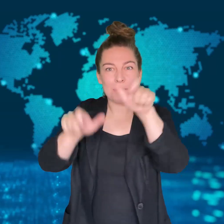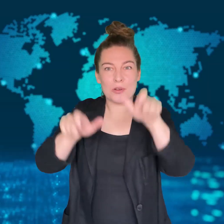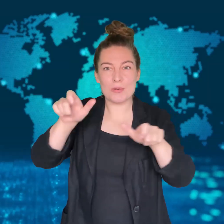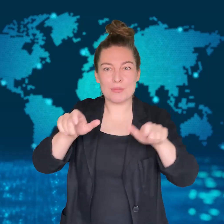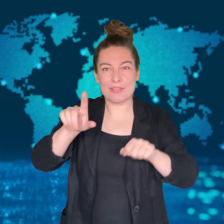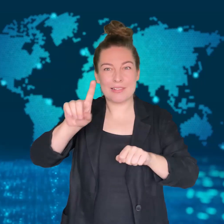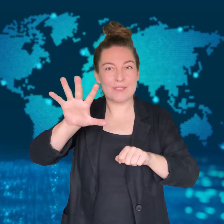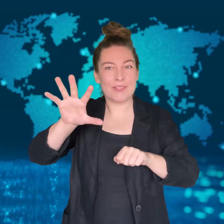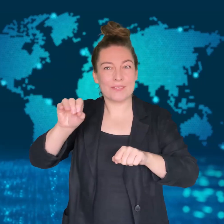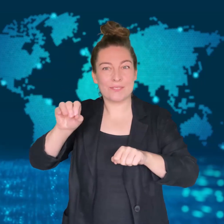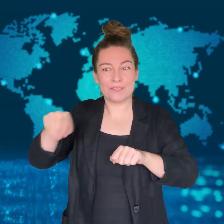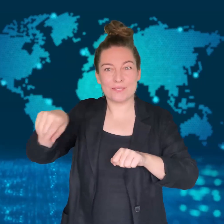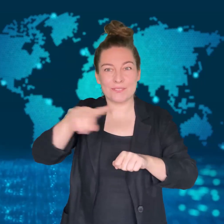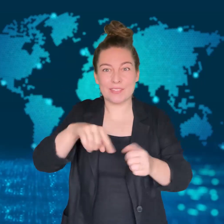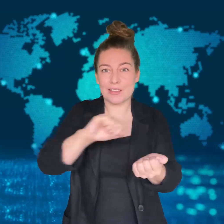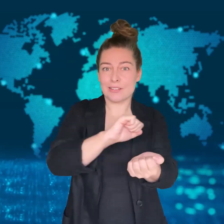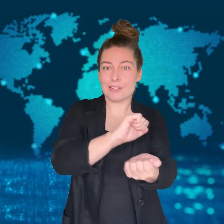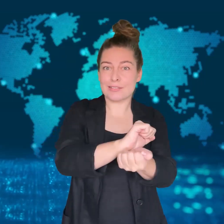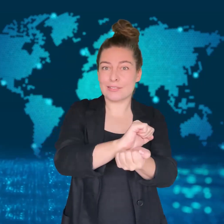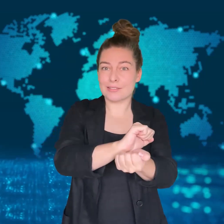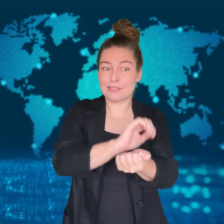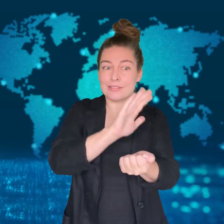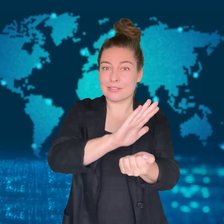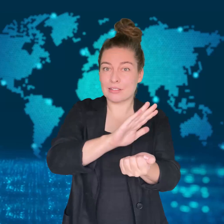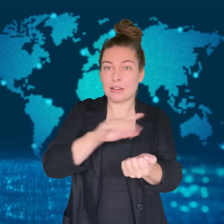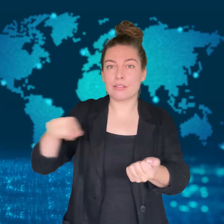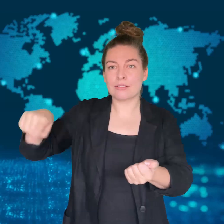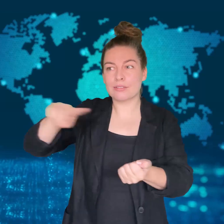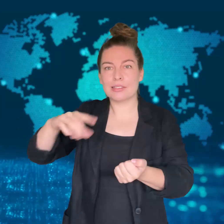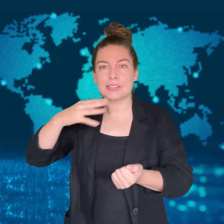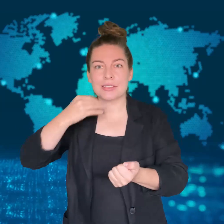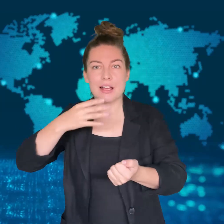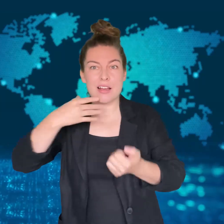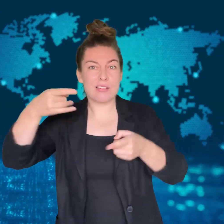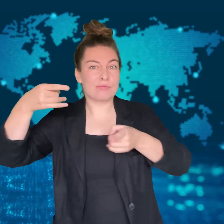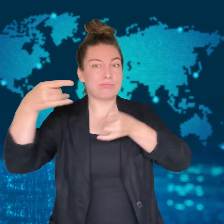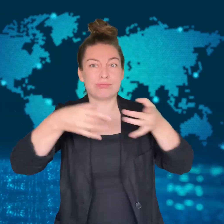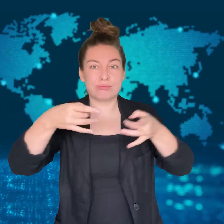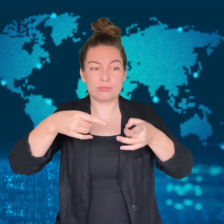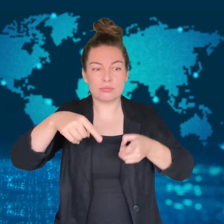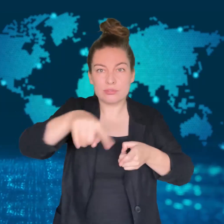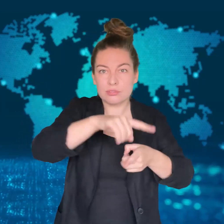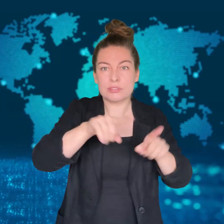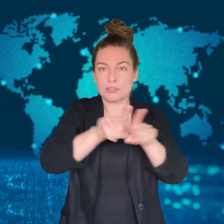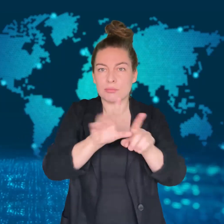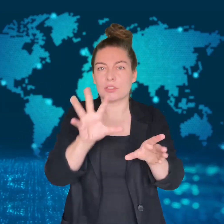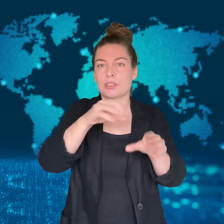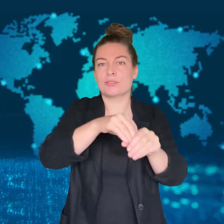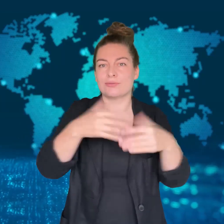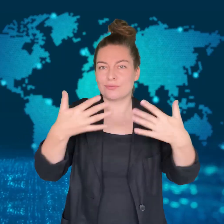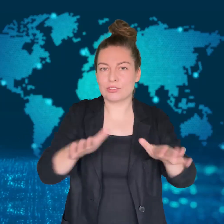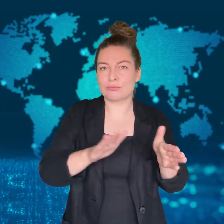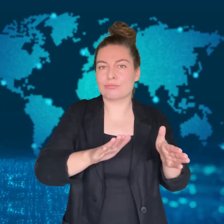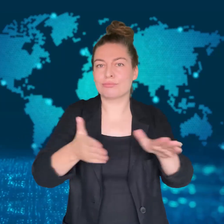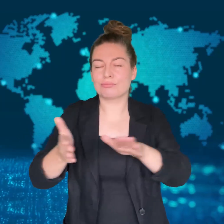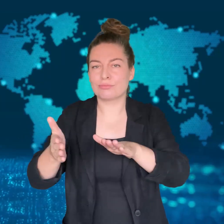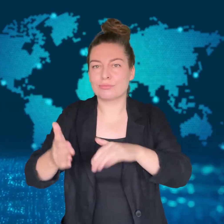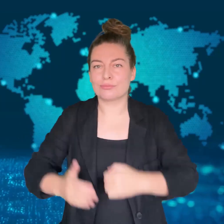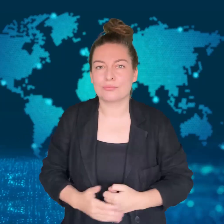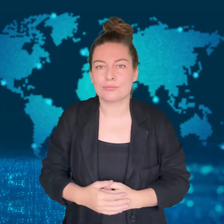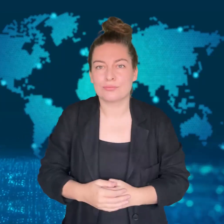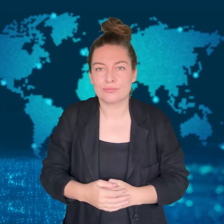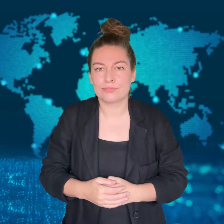A ground attack will be difficult because of the maze of tightly packed buildings in Gaza.